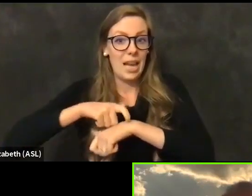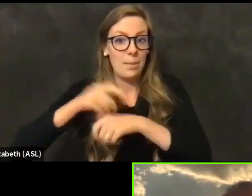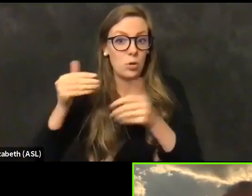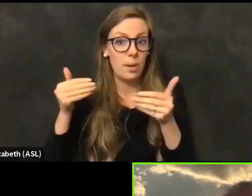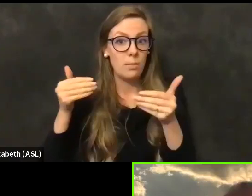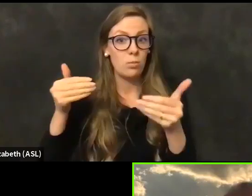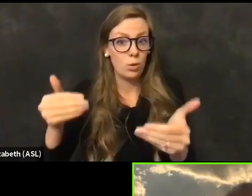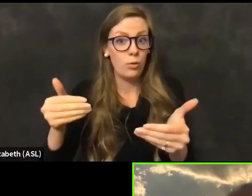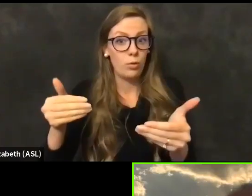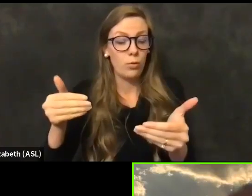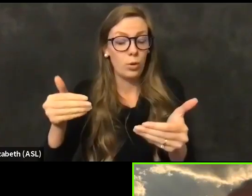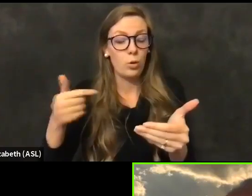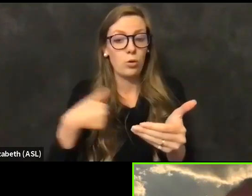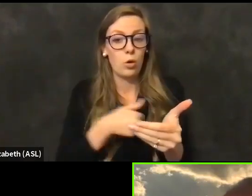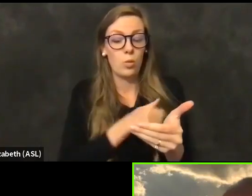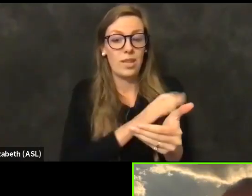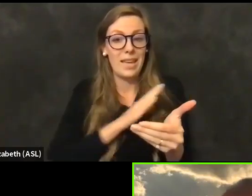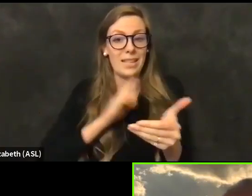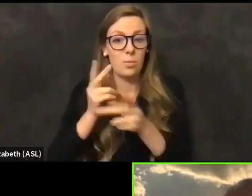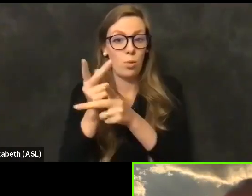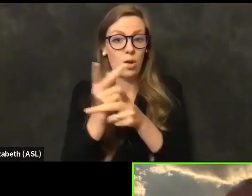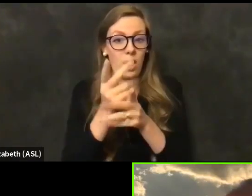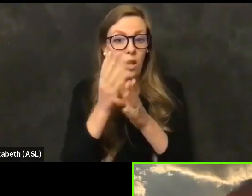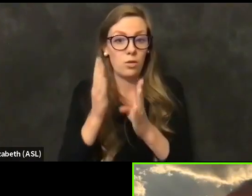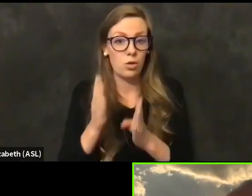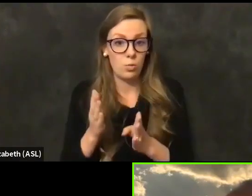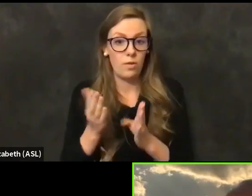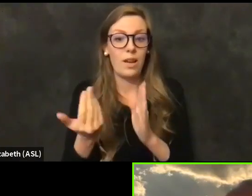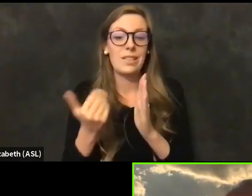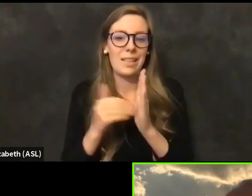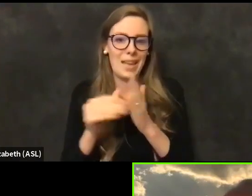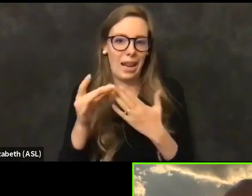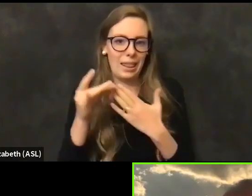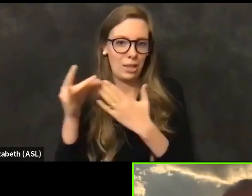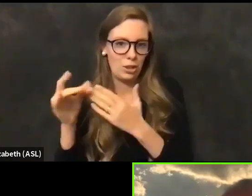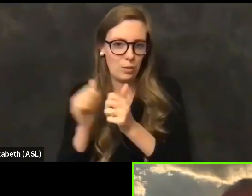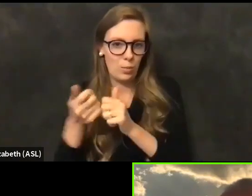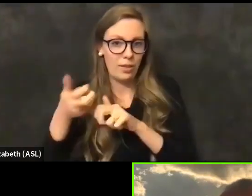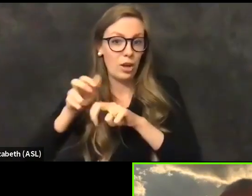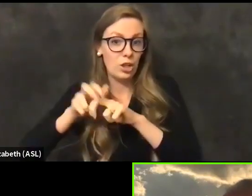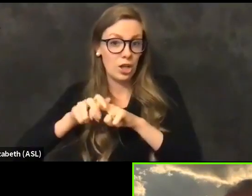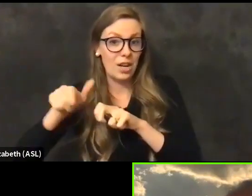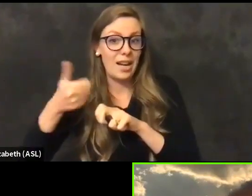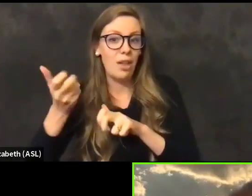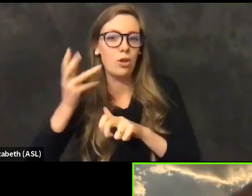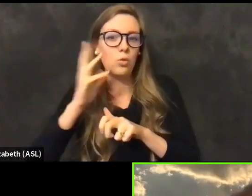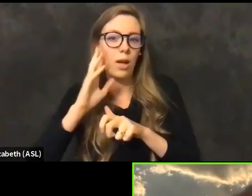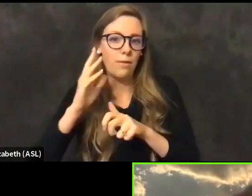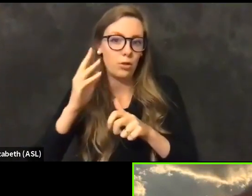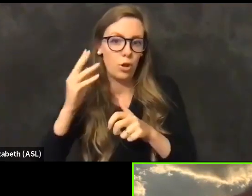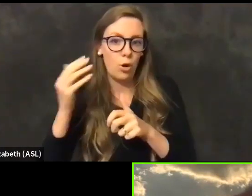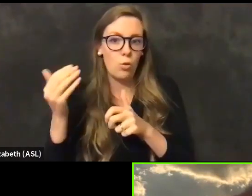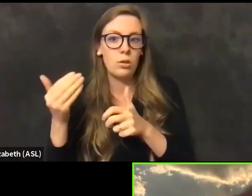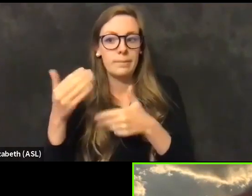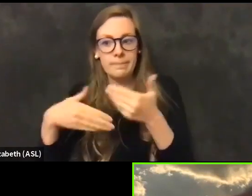So we as the Board of Supervisors, under the leadership of our chair and others, are going to have to go through with our public health and decide where we allocate